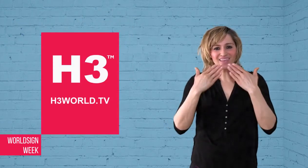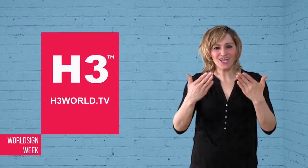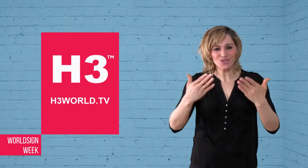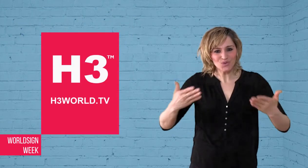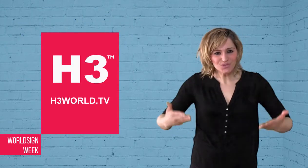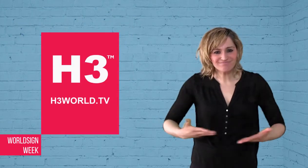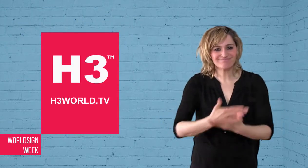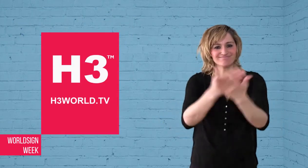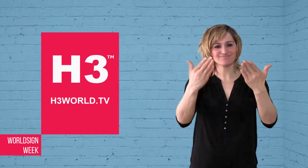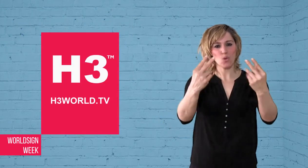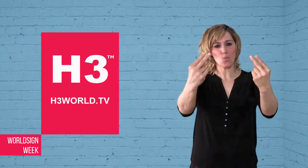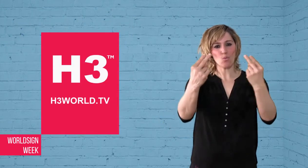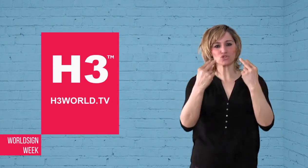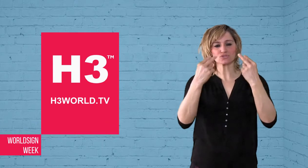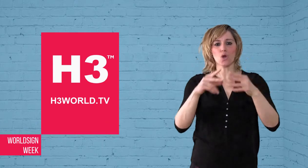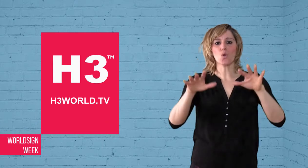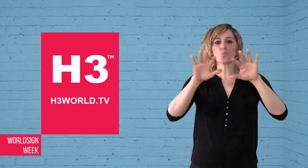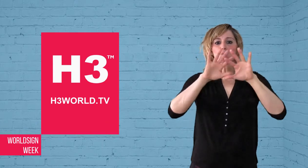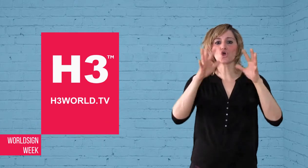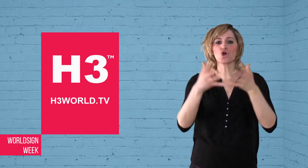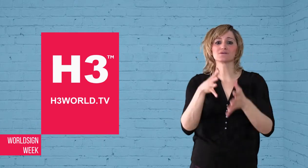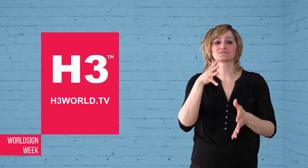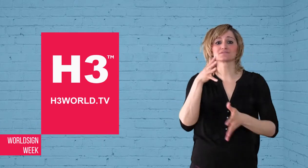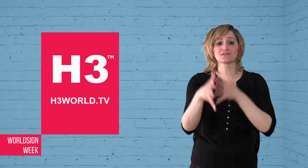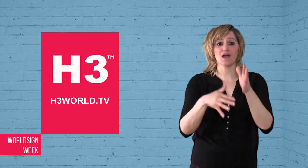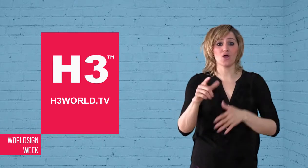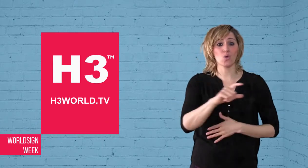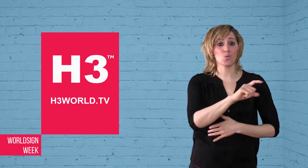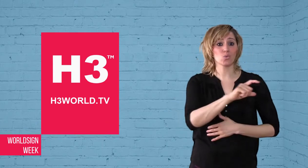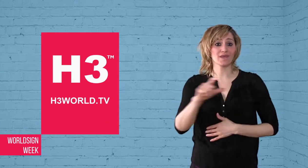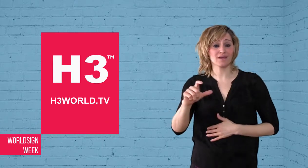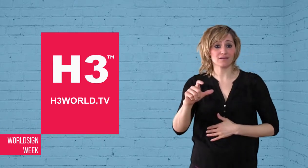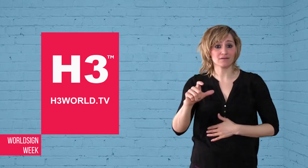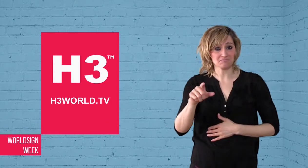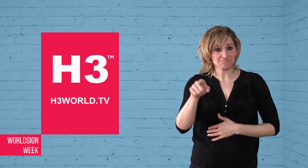Thank you for watching WorldSign Week,